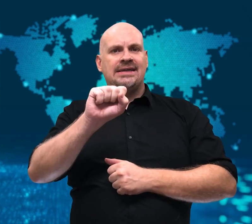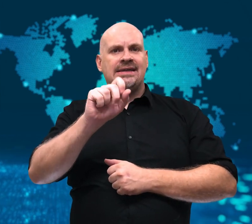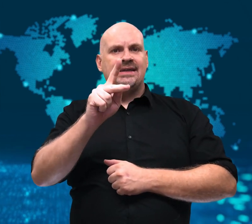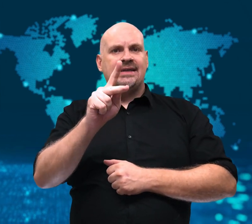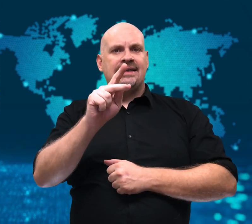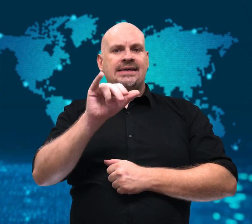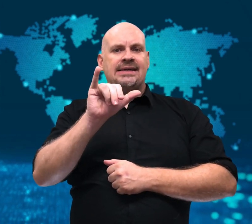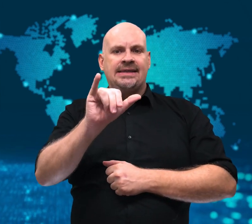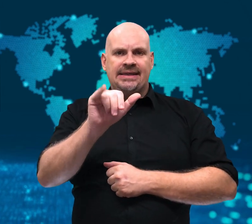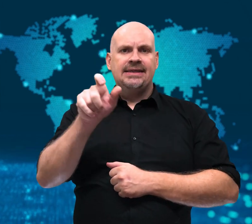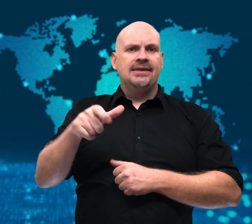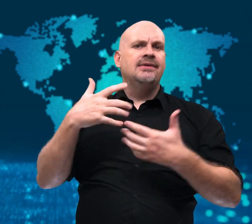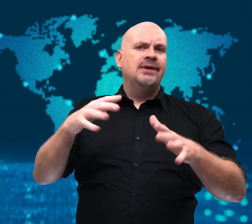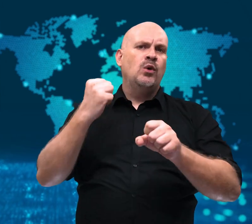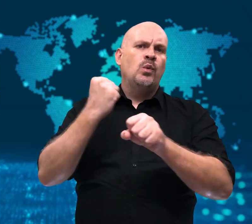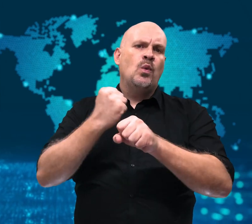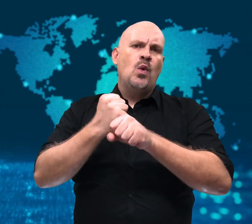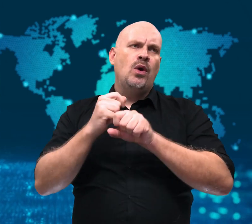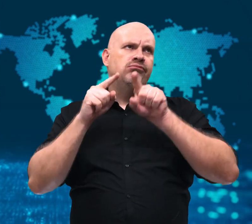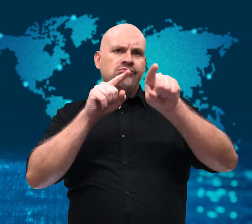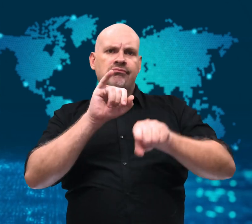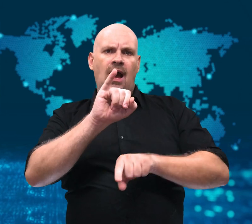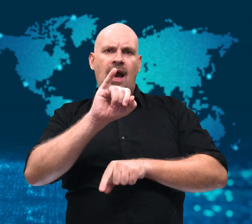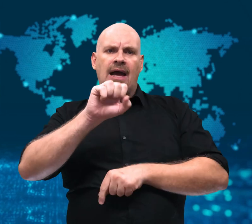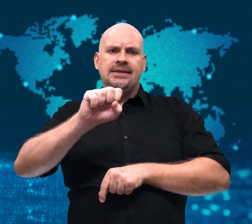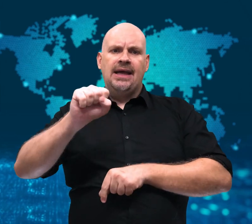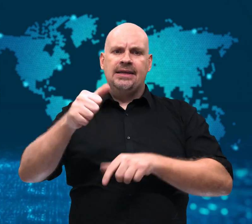along with Novitsky,